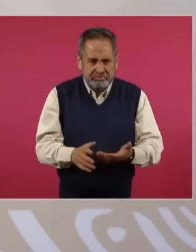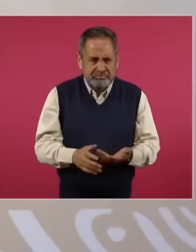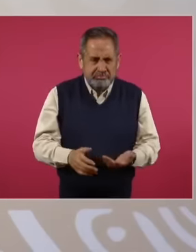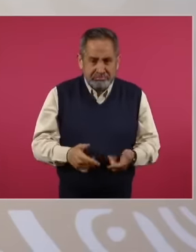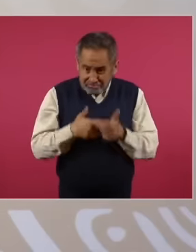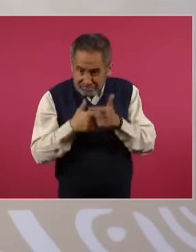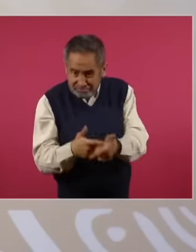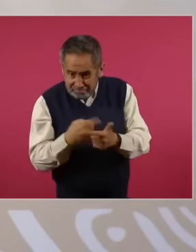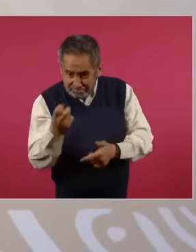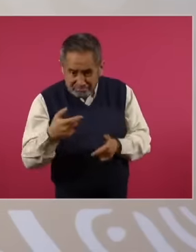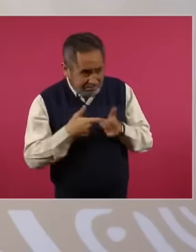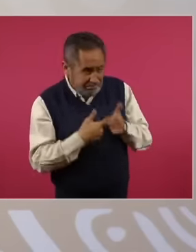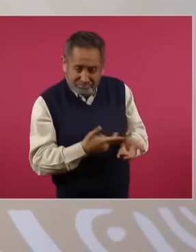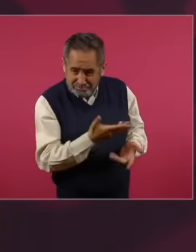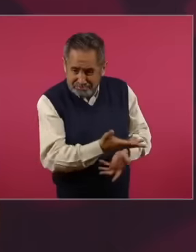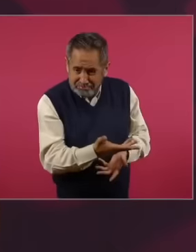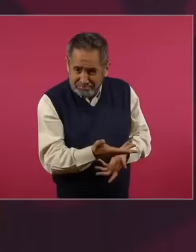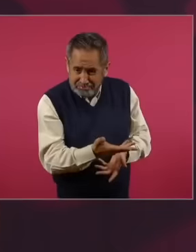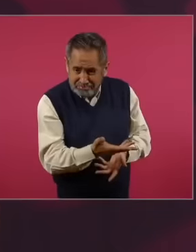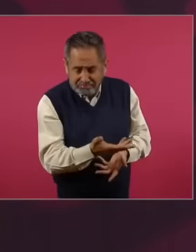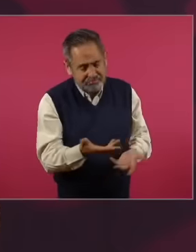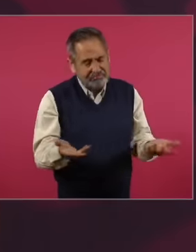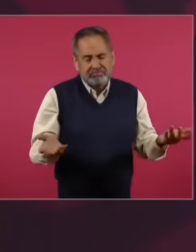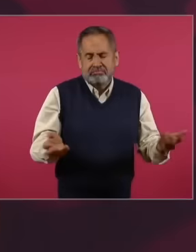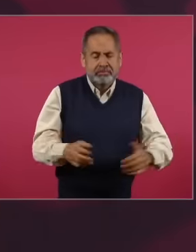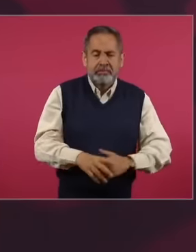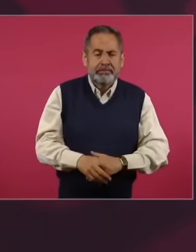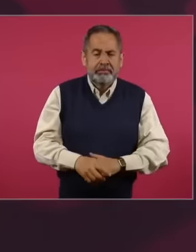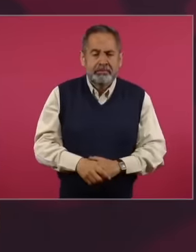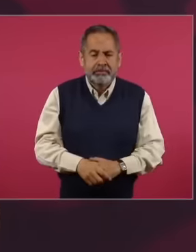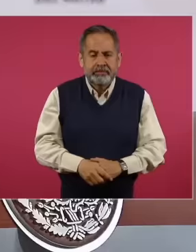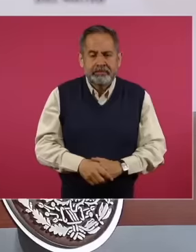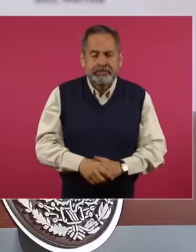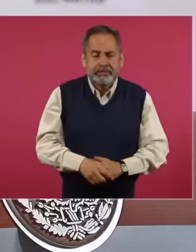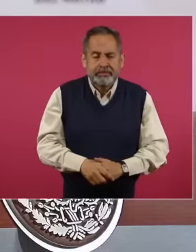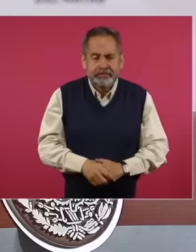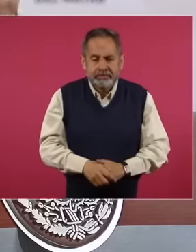that that is what they are going to